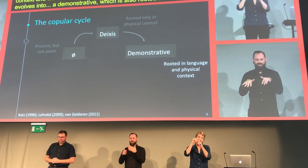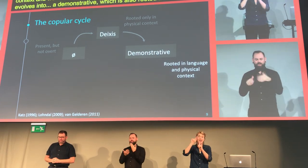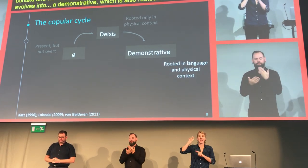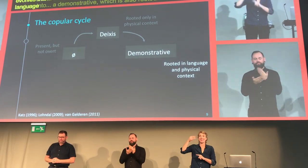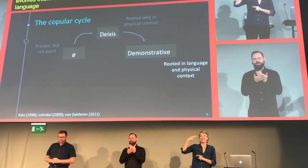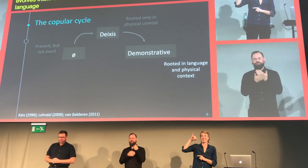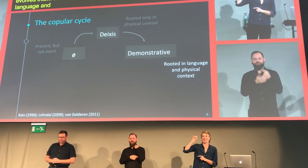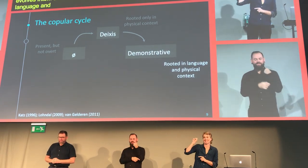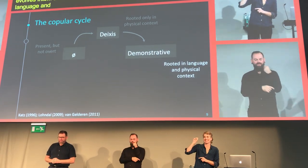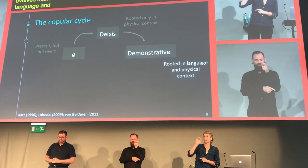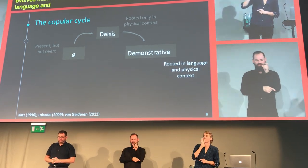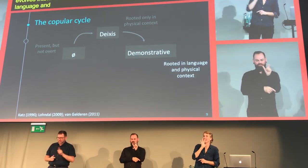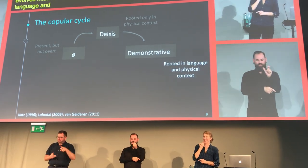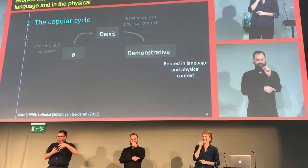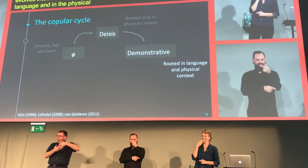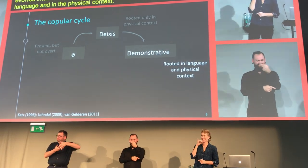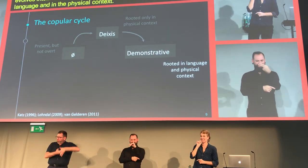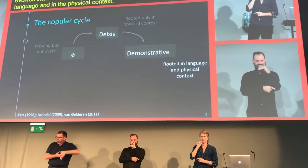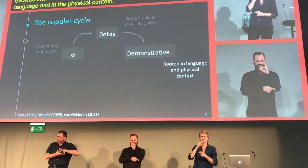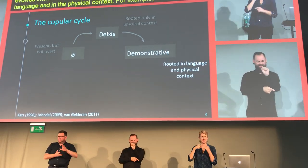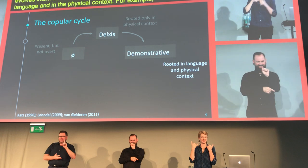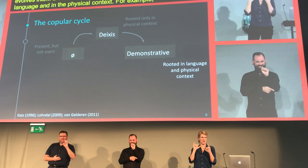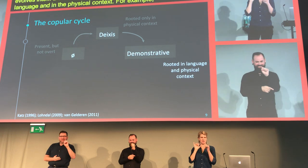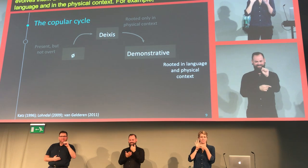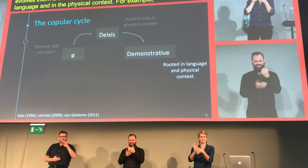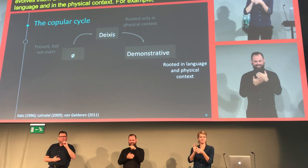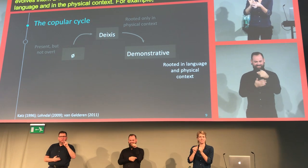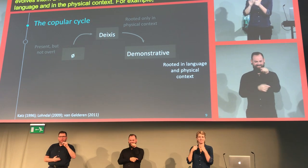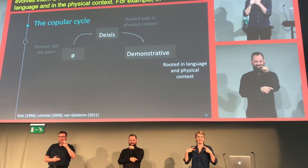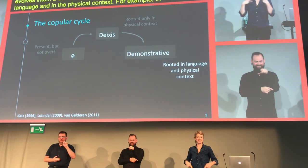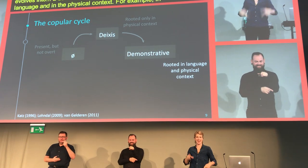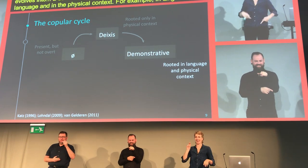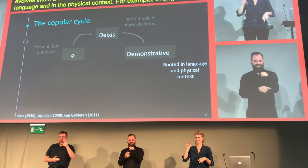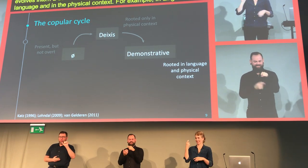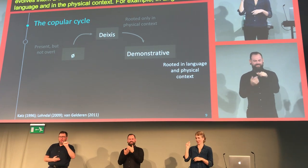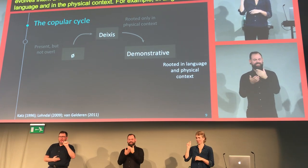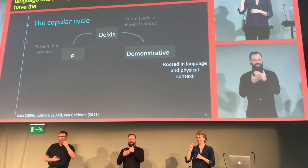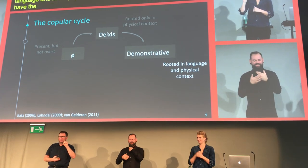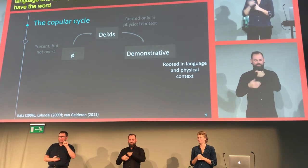For example, in English, we have the word "this," which can be spoken, but it doesn't